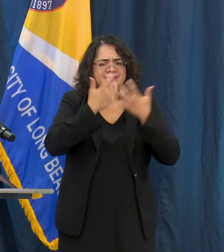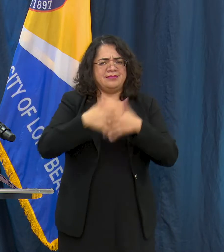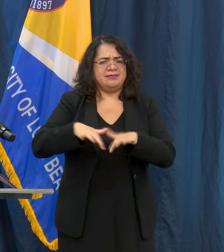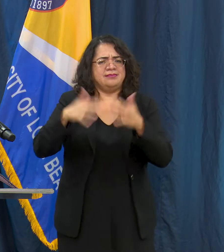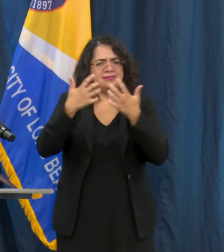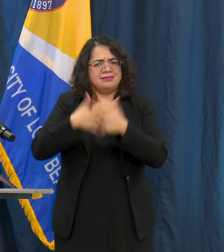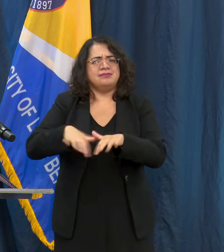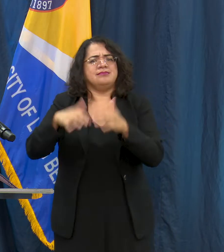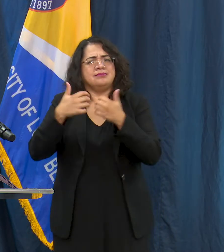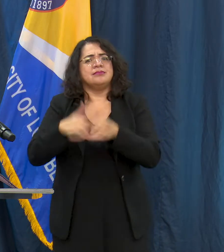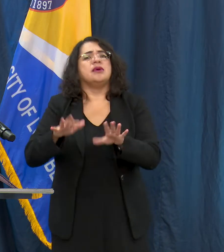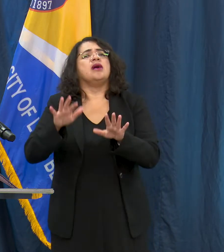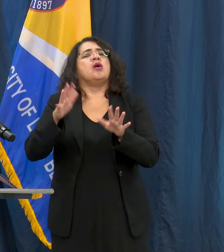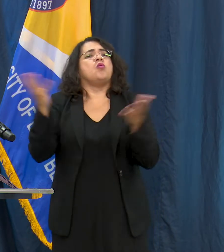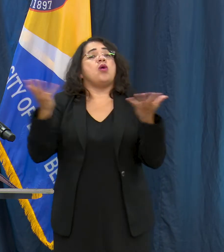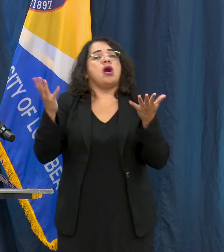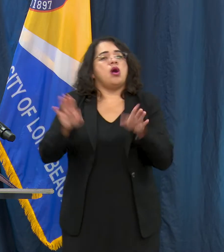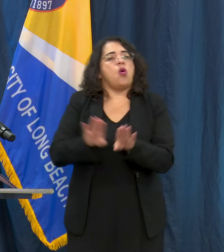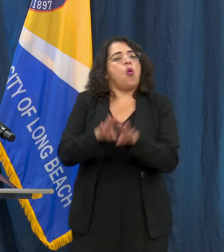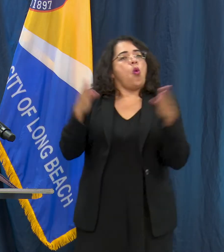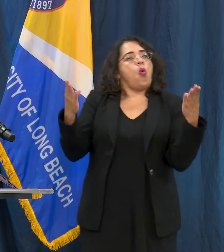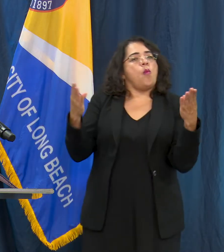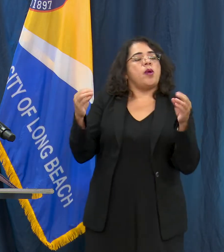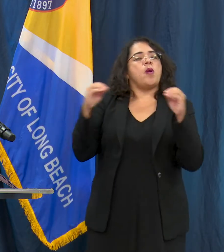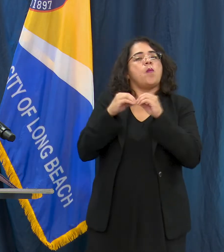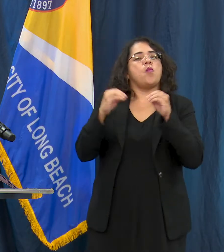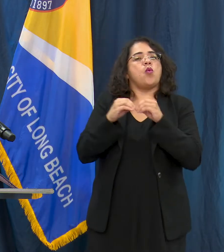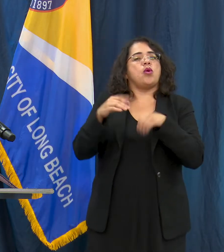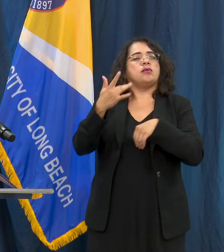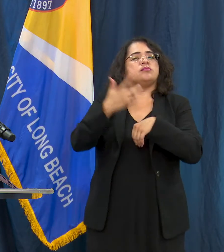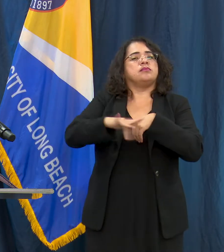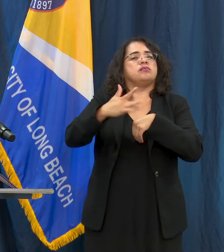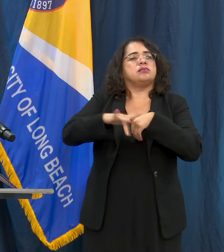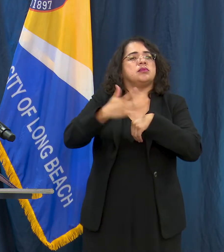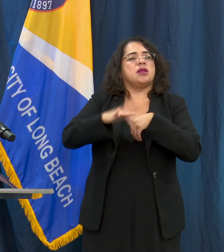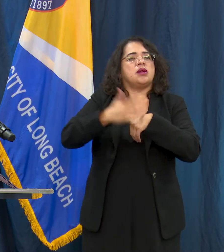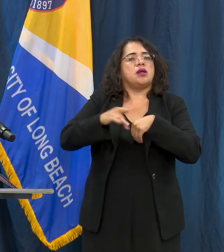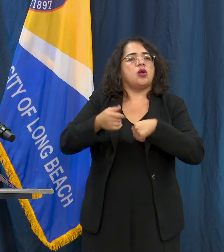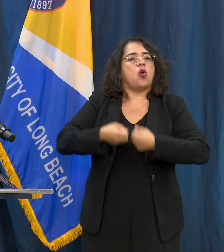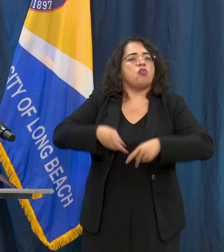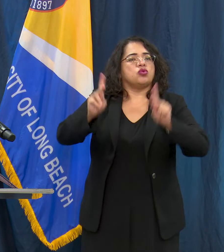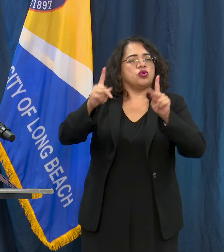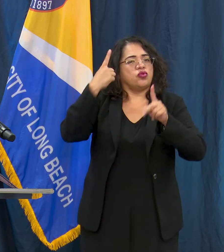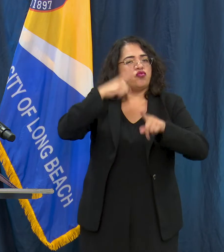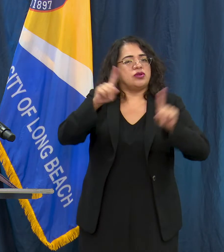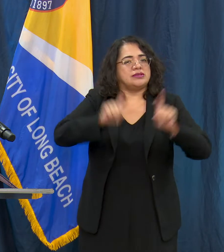working to open additional capacity across the different places as well as